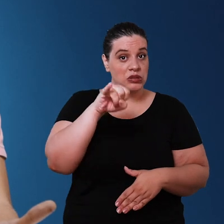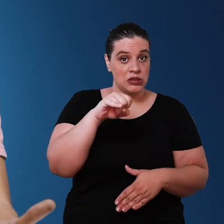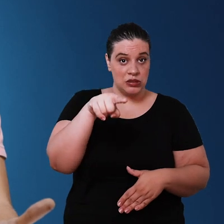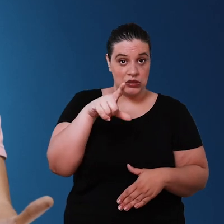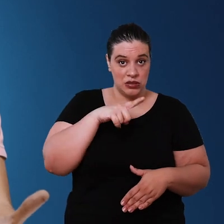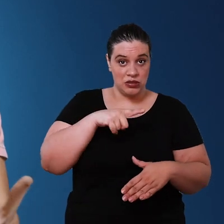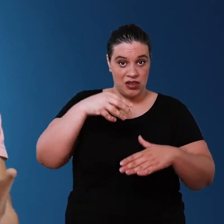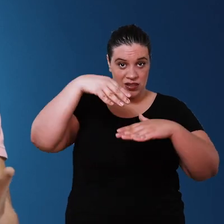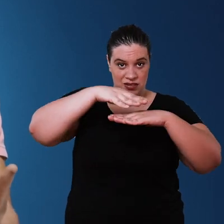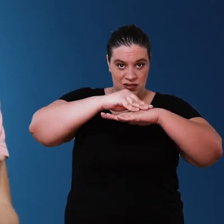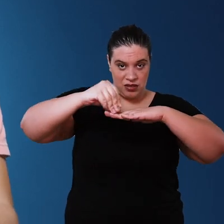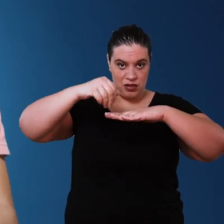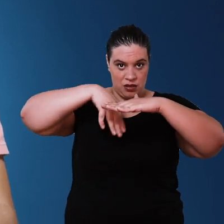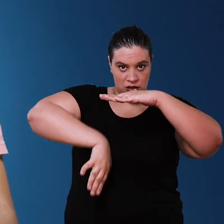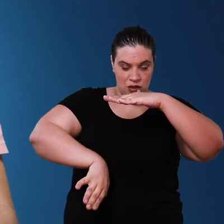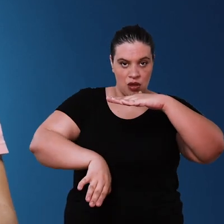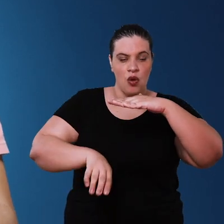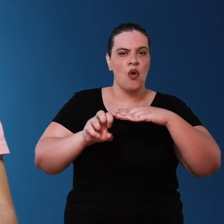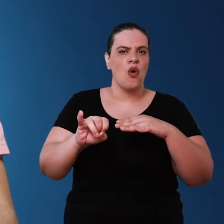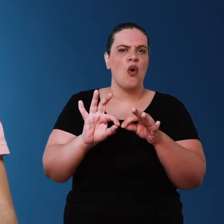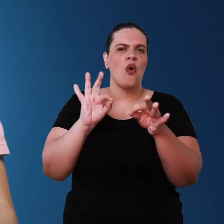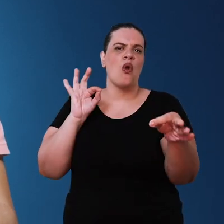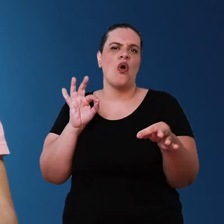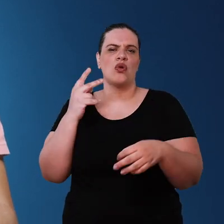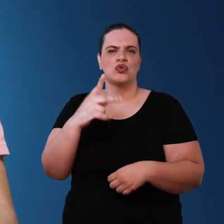buried reservoir or that is far from the place you you go on